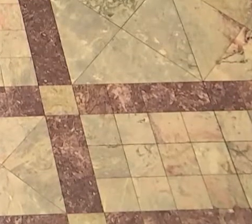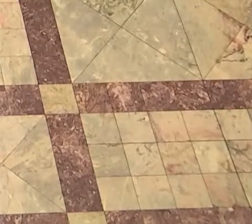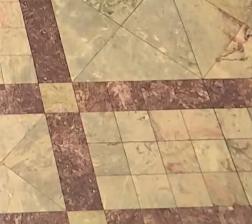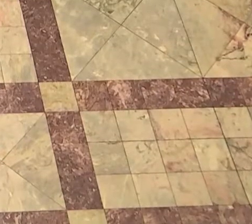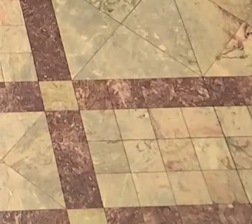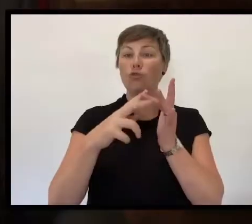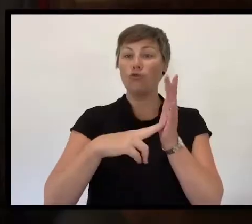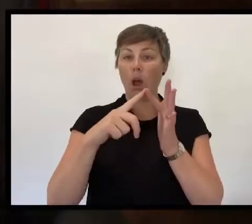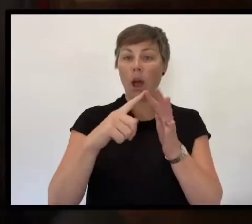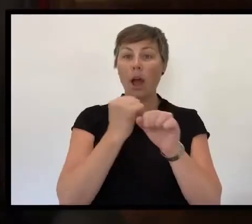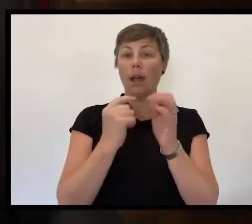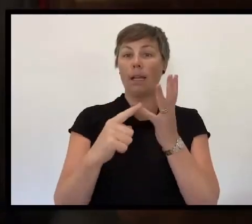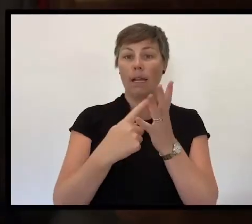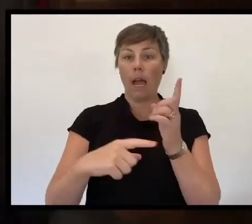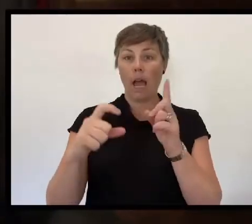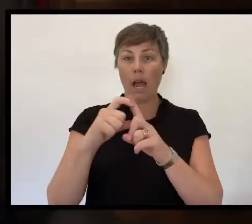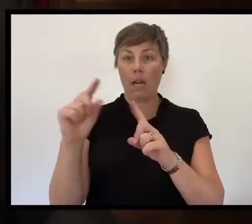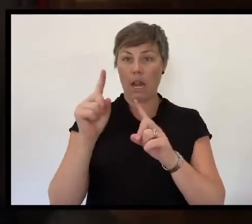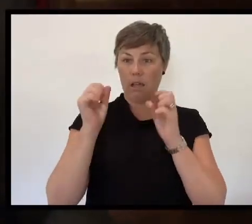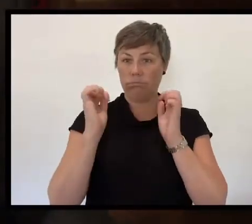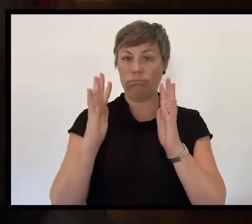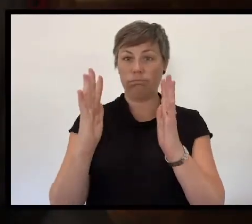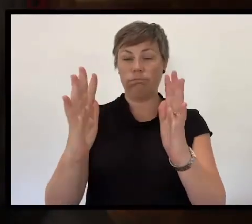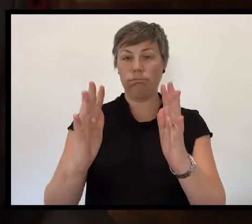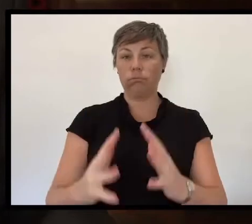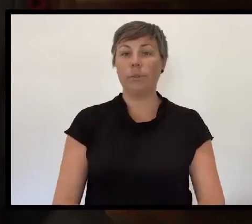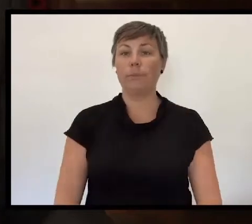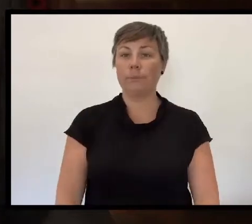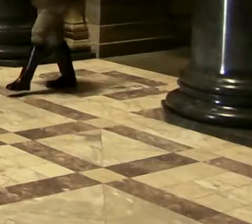The Shrine Guard will now take post.